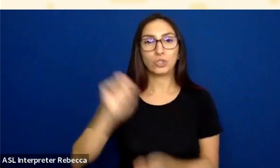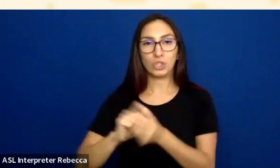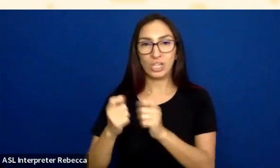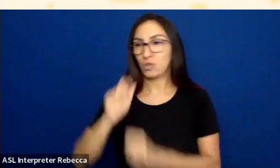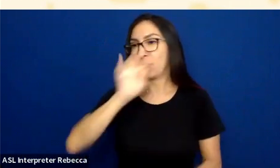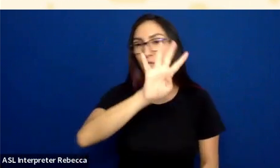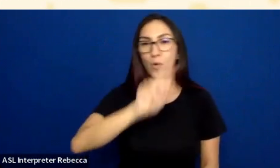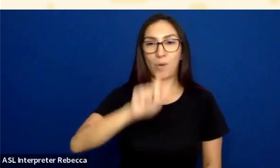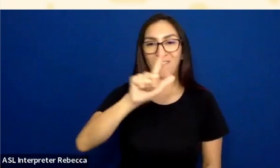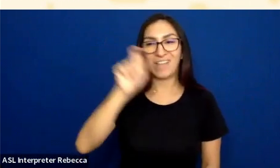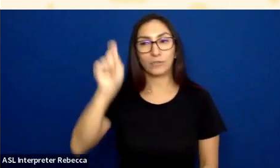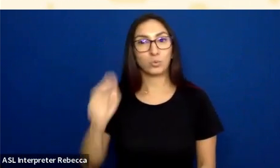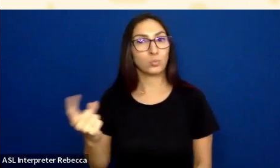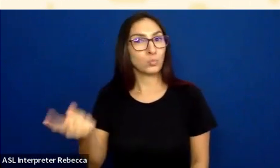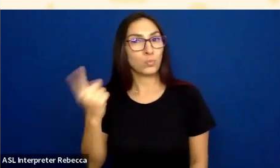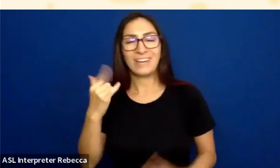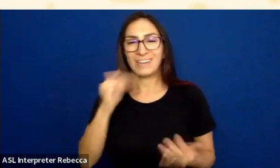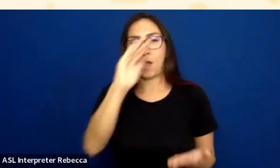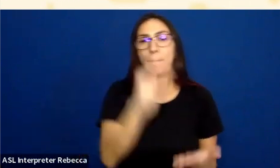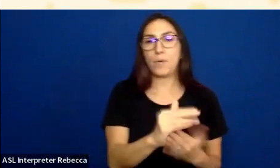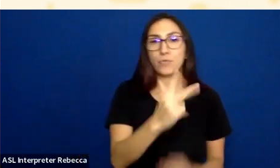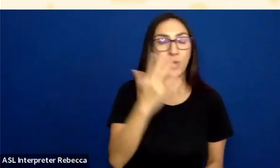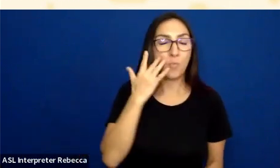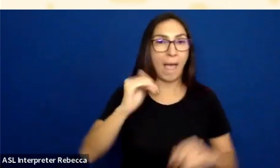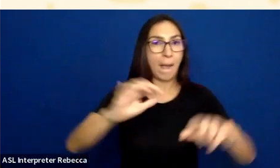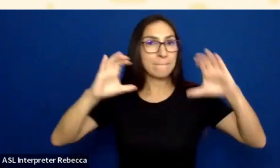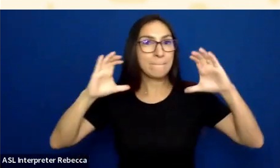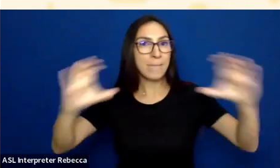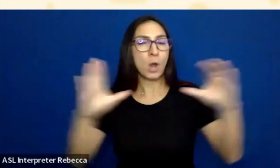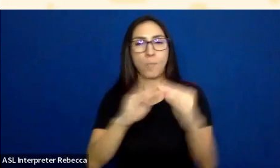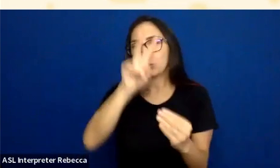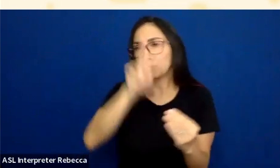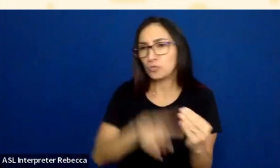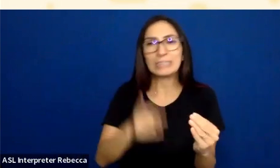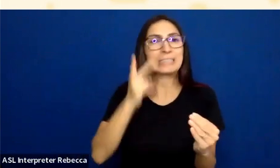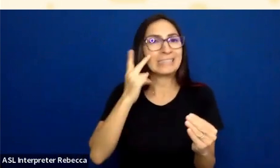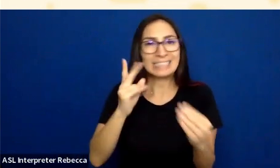So it’s bigger on screen. You just have more of it to read. It doesn't need as much contrast to be perceivable.